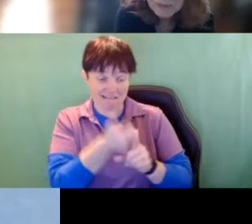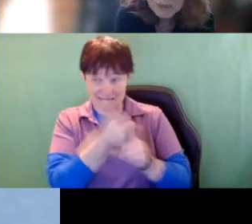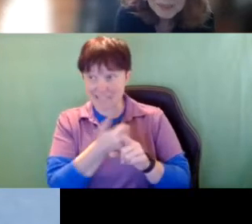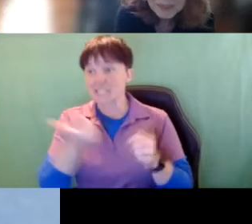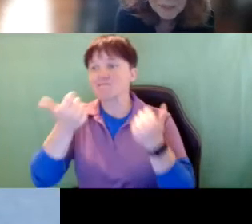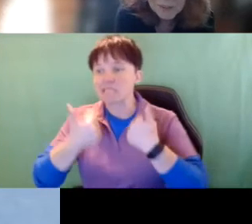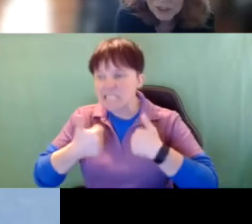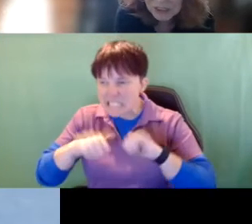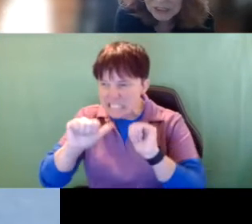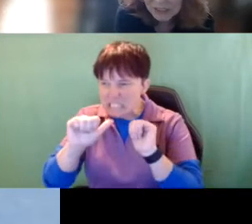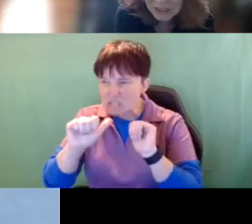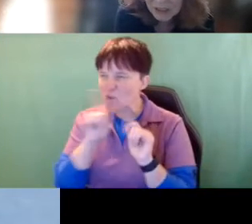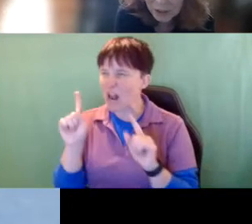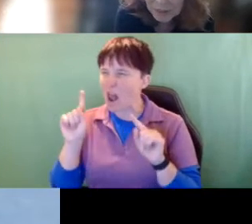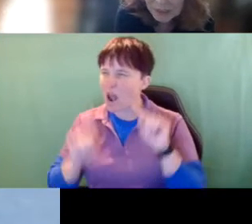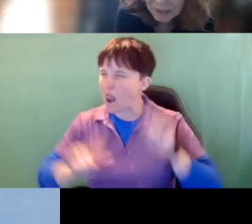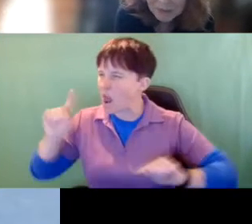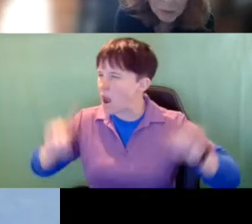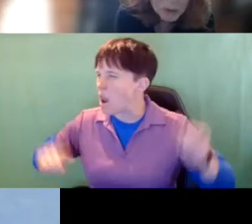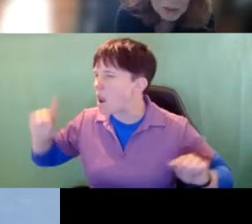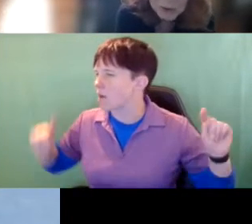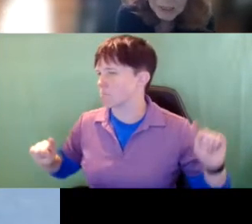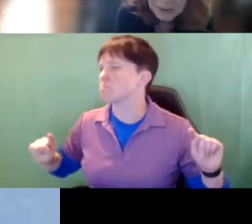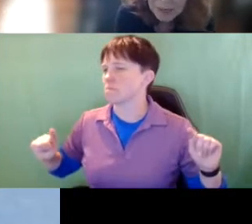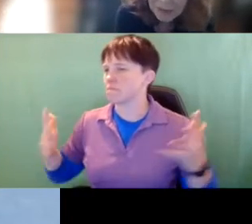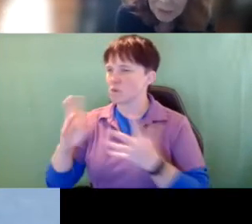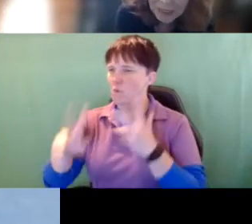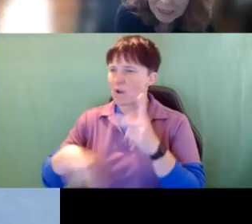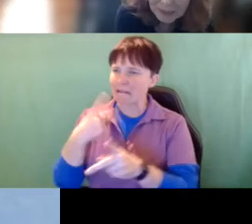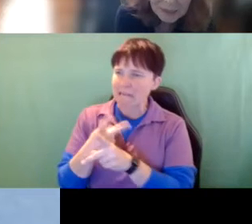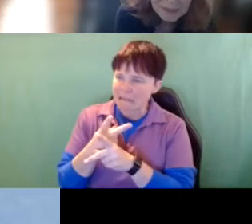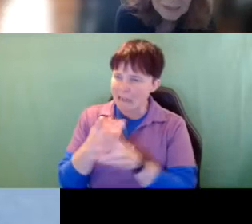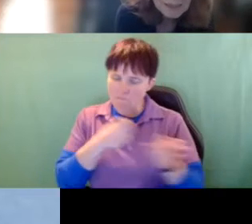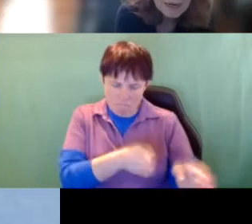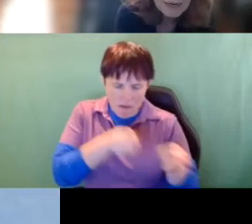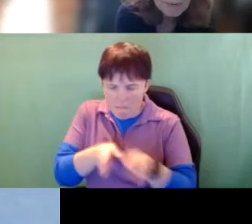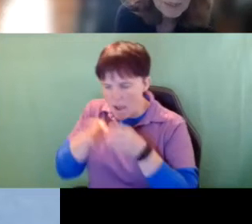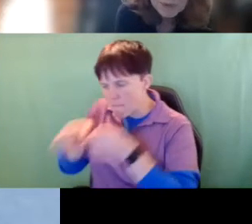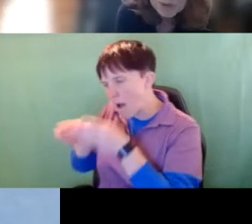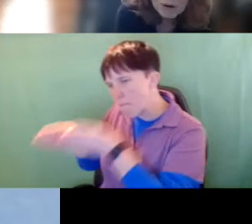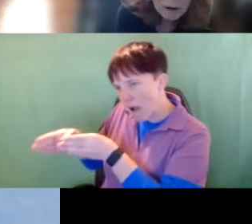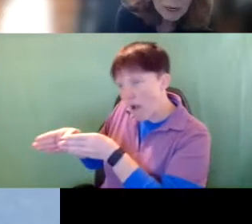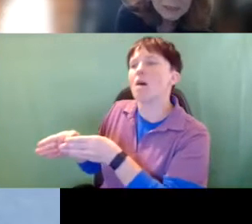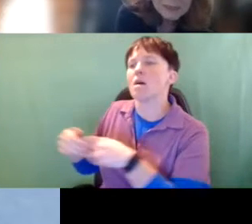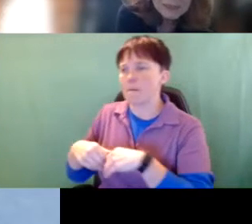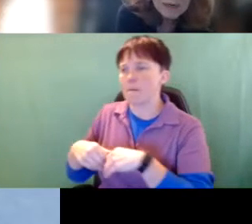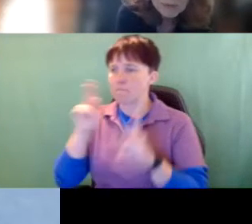really diverse in terms of what training pathway people are on